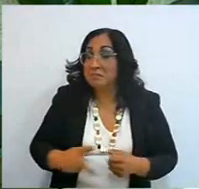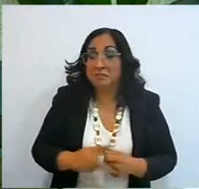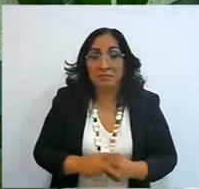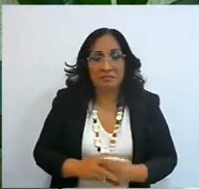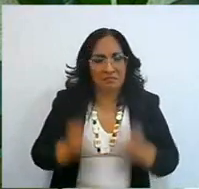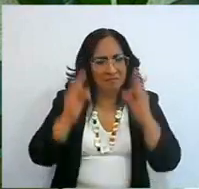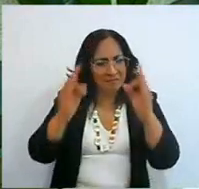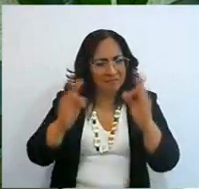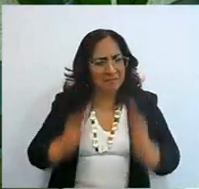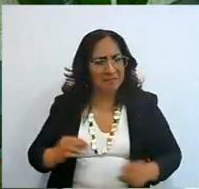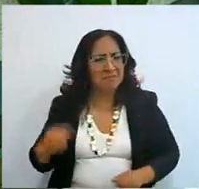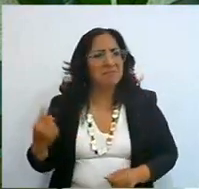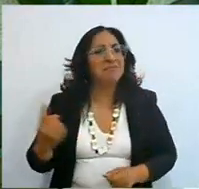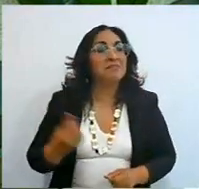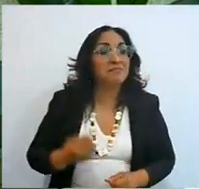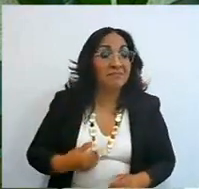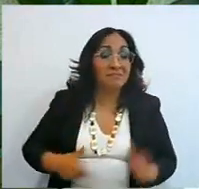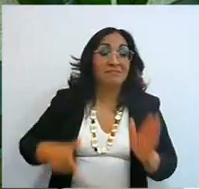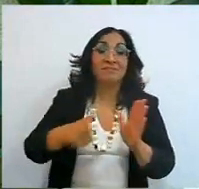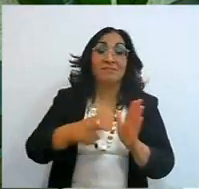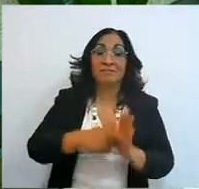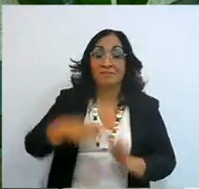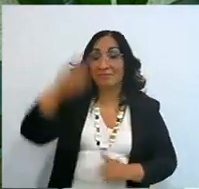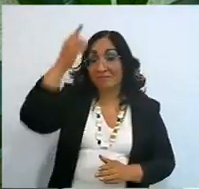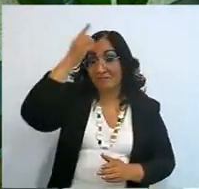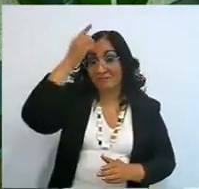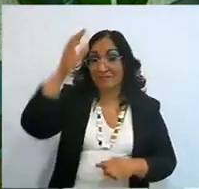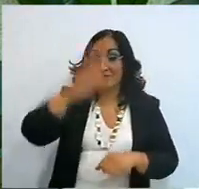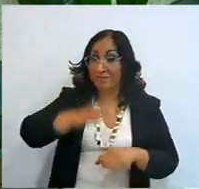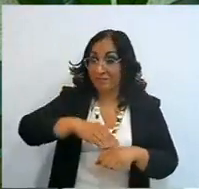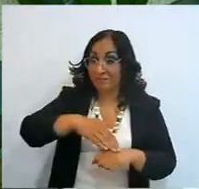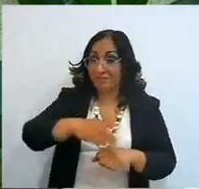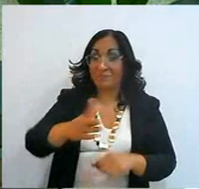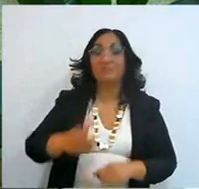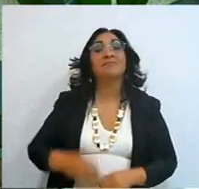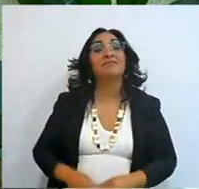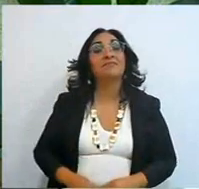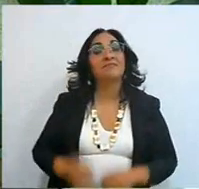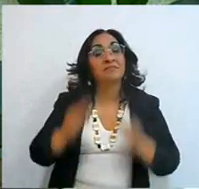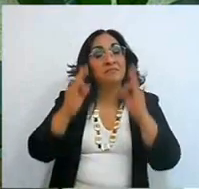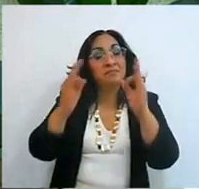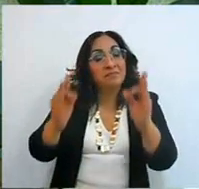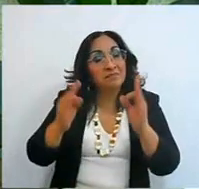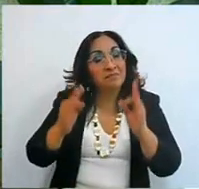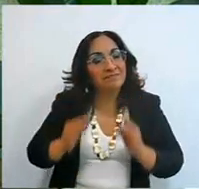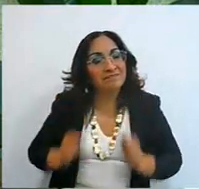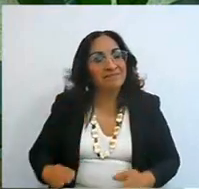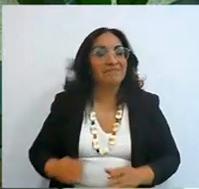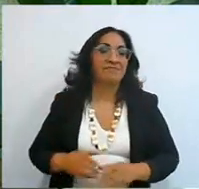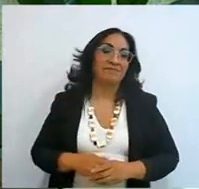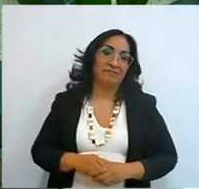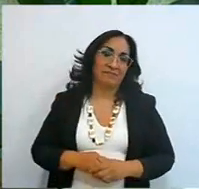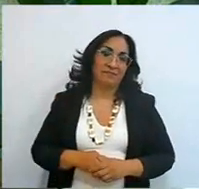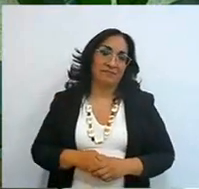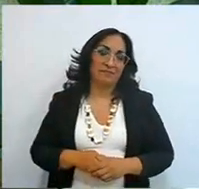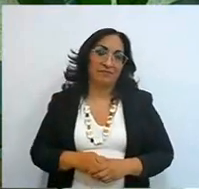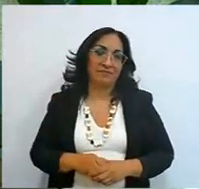God's law is even more perfect, then there will be no pretext of truth,